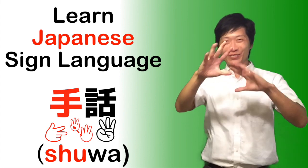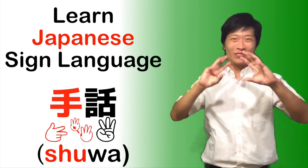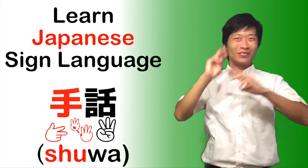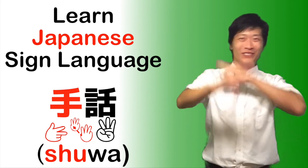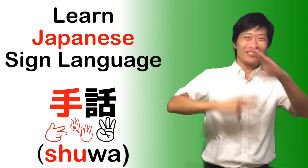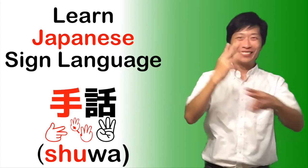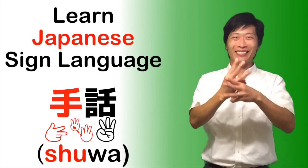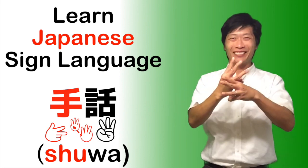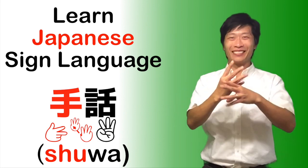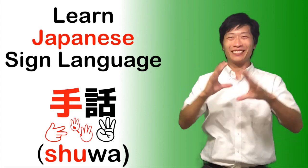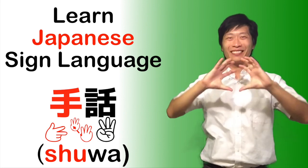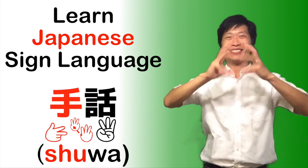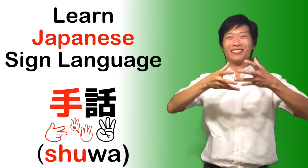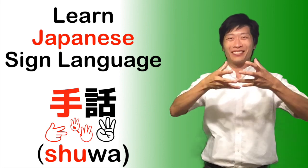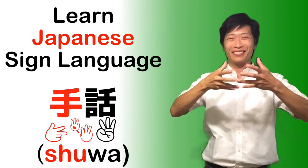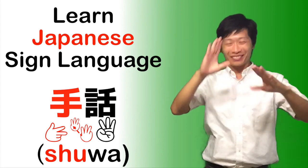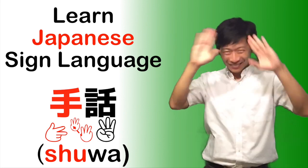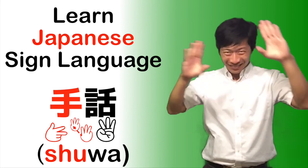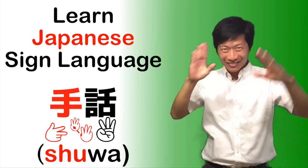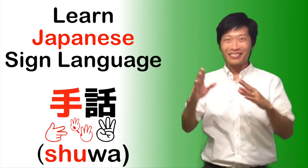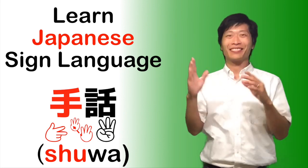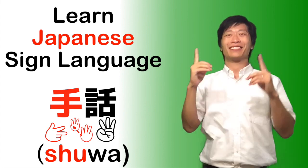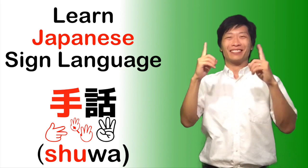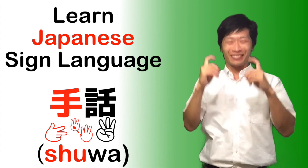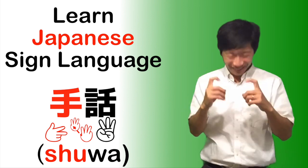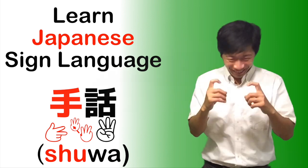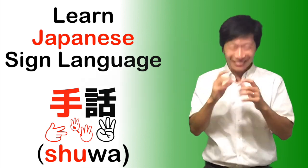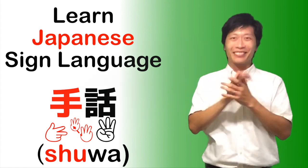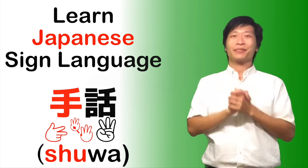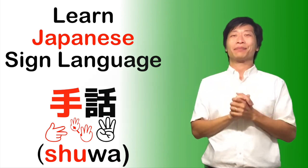Hello world! Minna-san konnichiwa (Hello everyone)